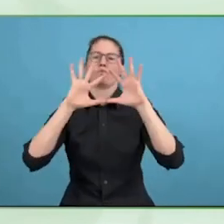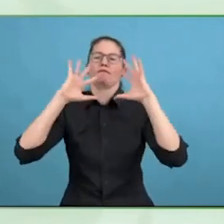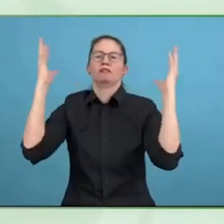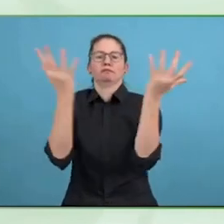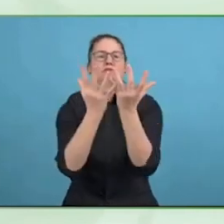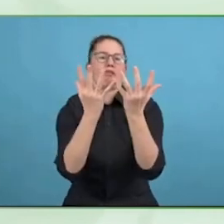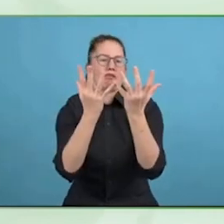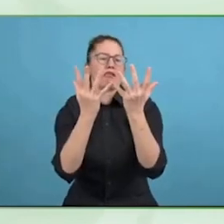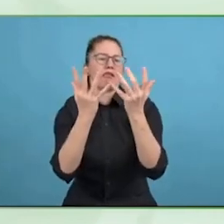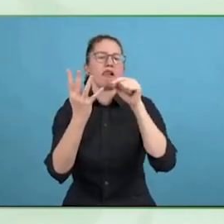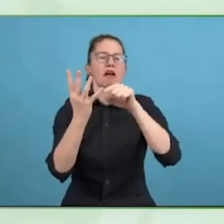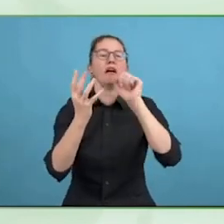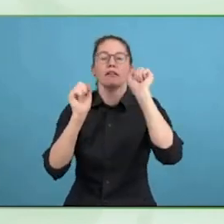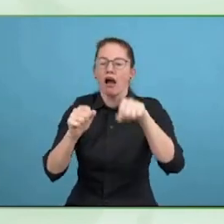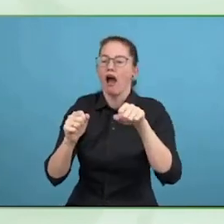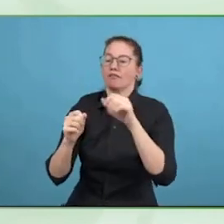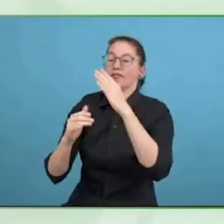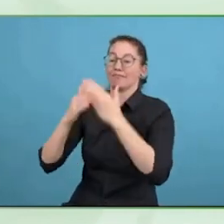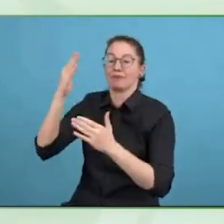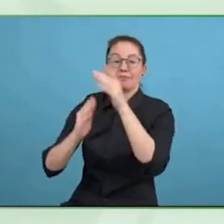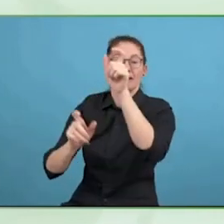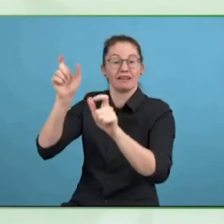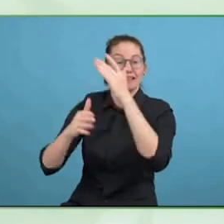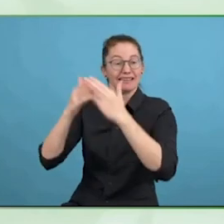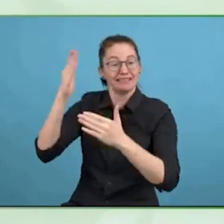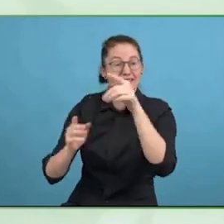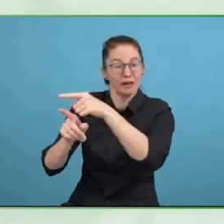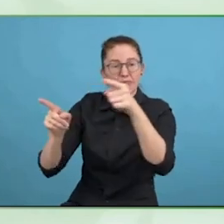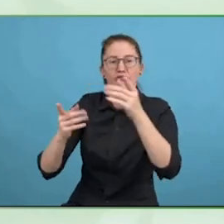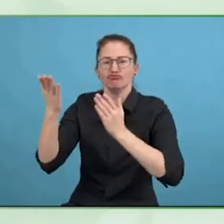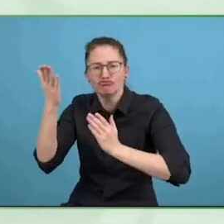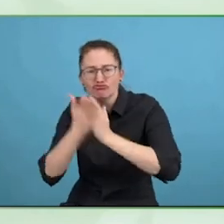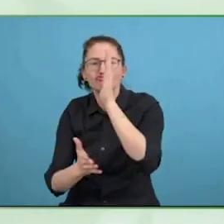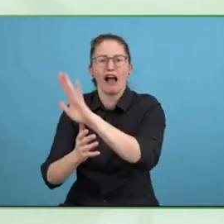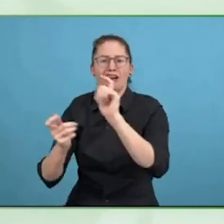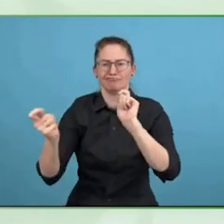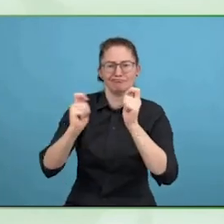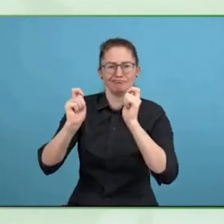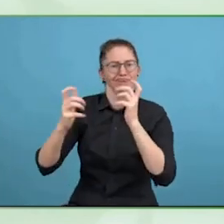And say could we find a line to develop a tool that would enable